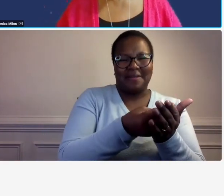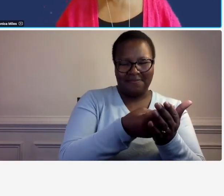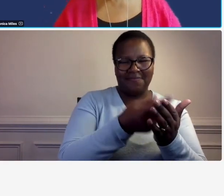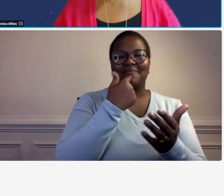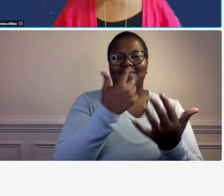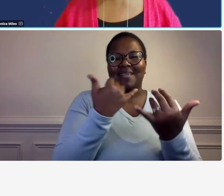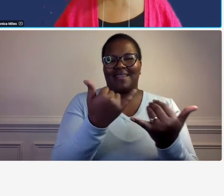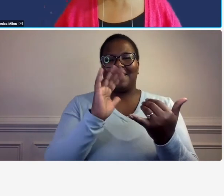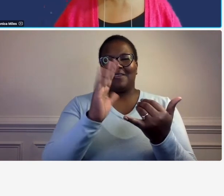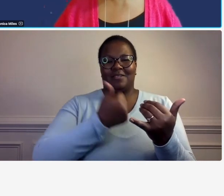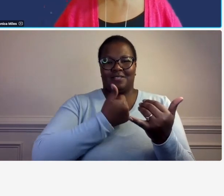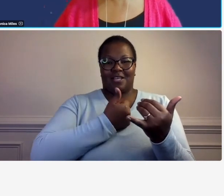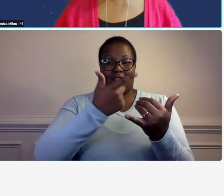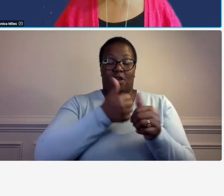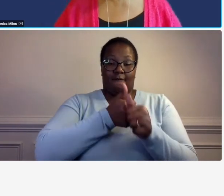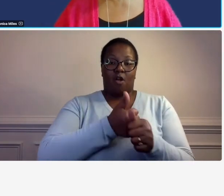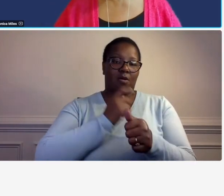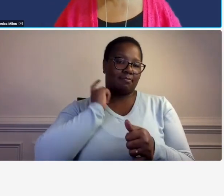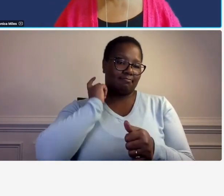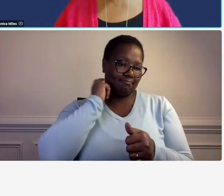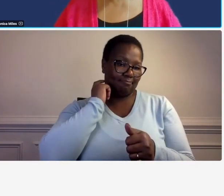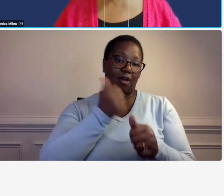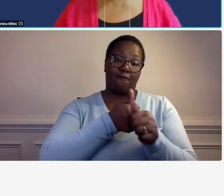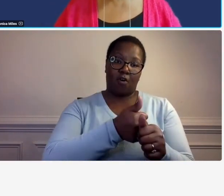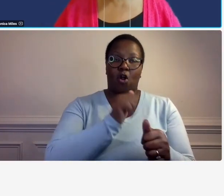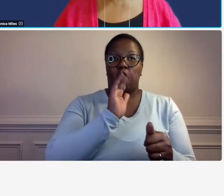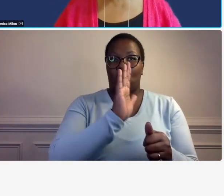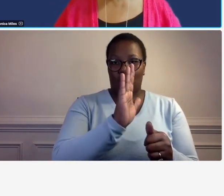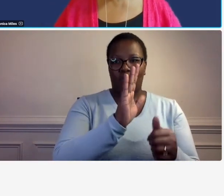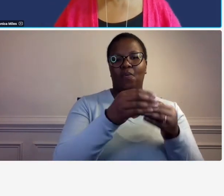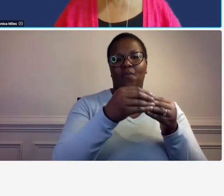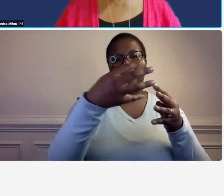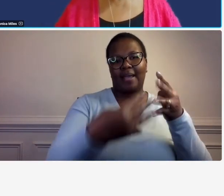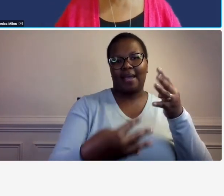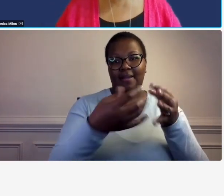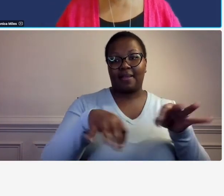guide um and um so that ash toe guide is something that should be in your library and i think i have